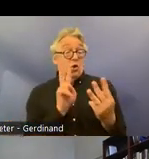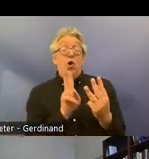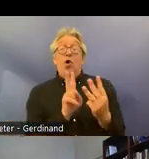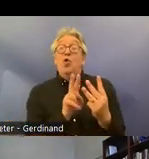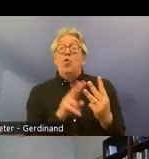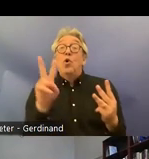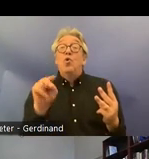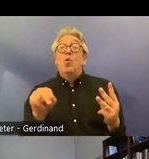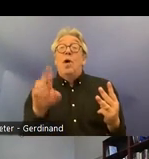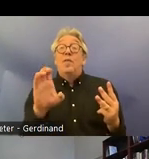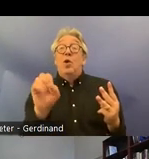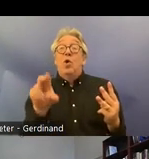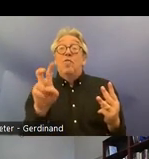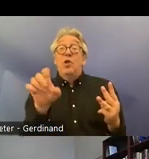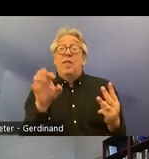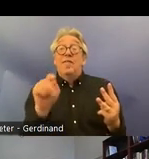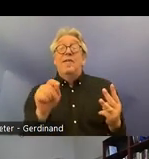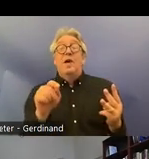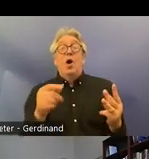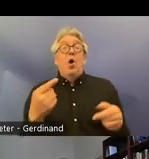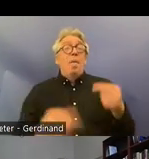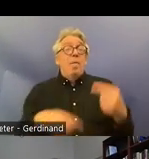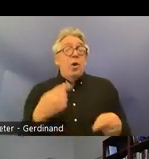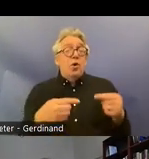covenants on civil and political rights and on economic social and cultural